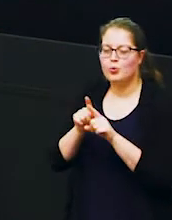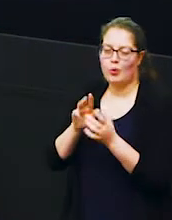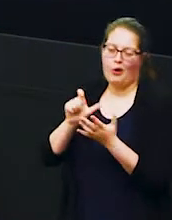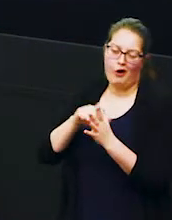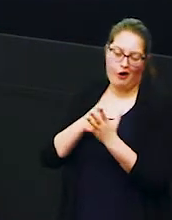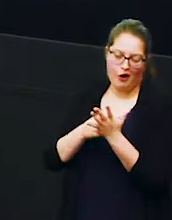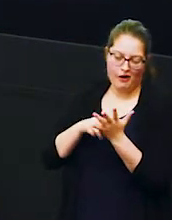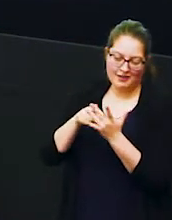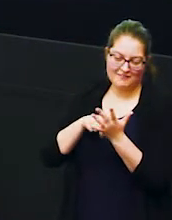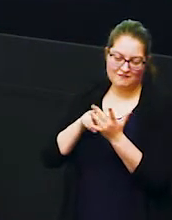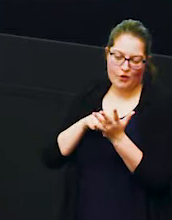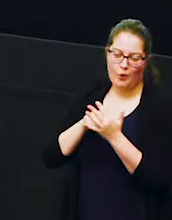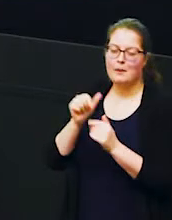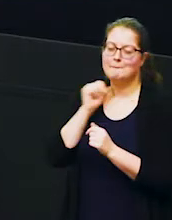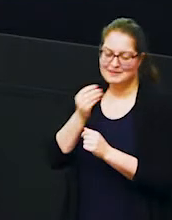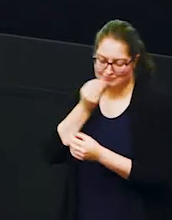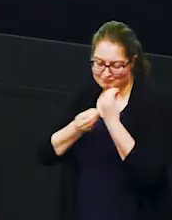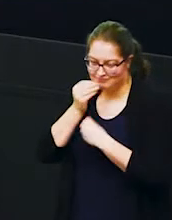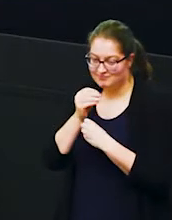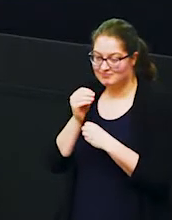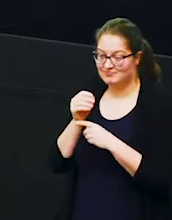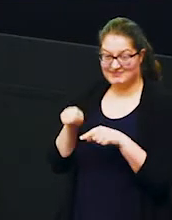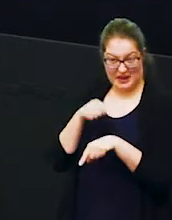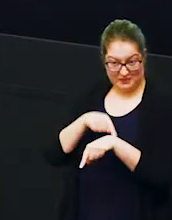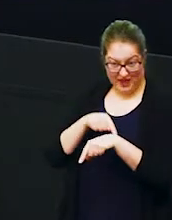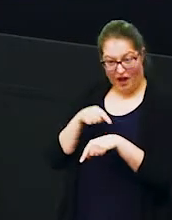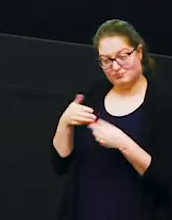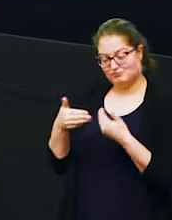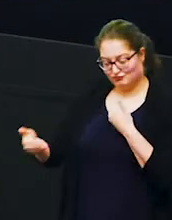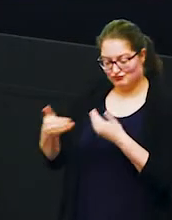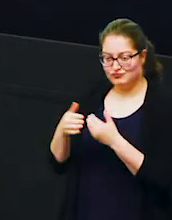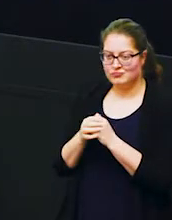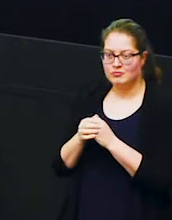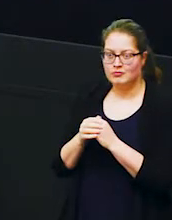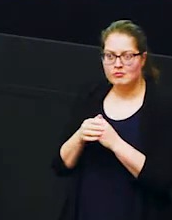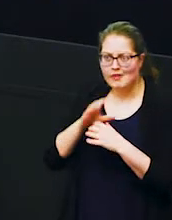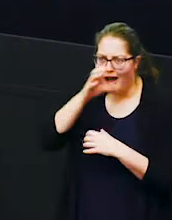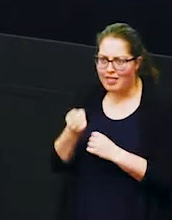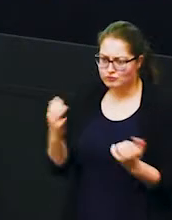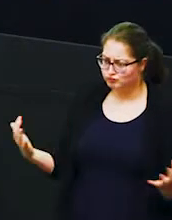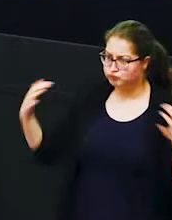and at this time of year you also see huge gatherings of elephants so it's a time of year